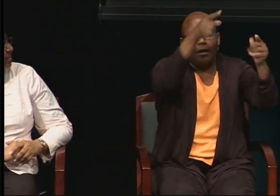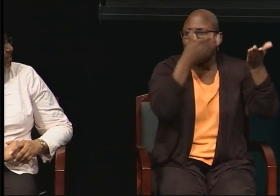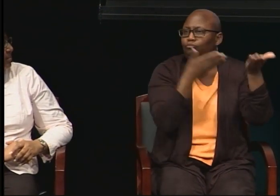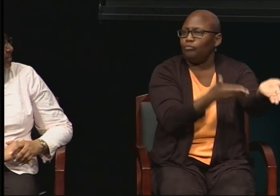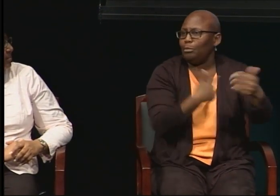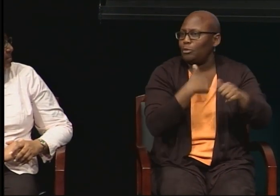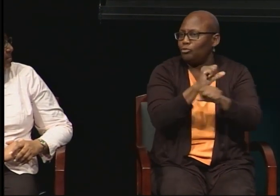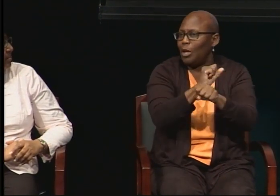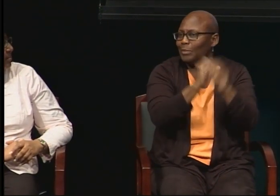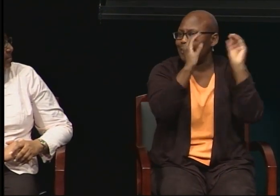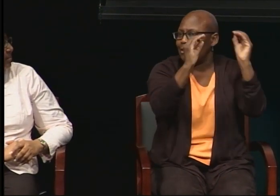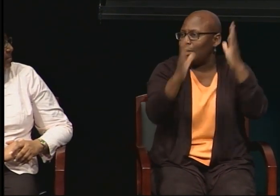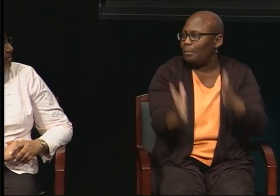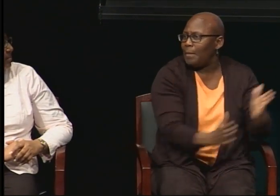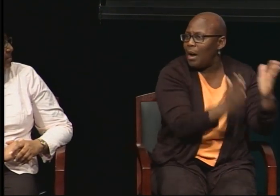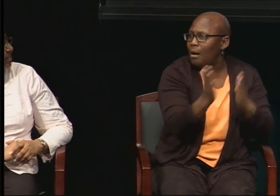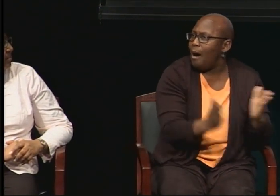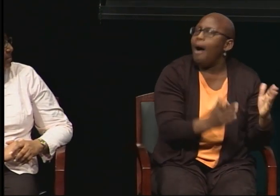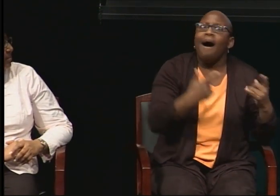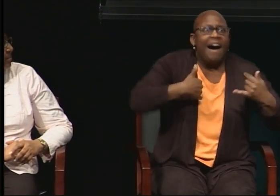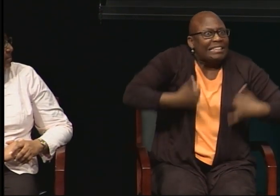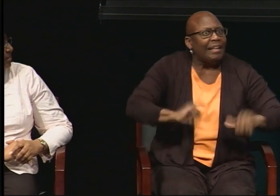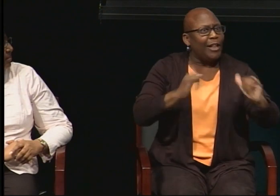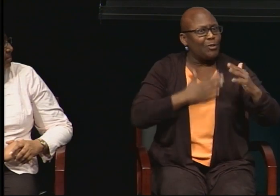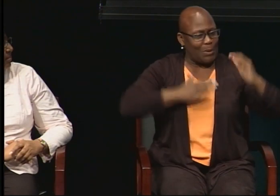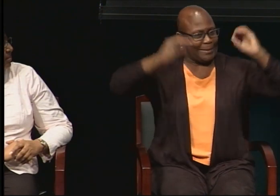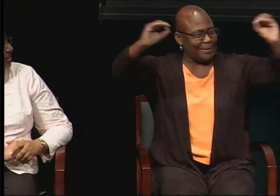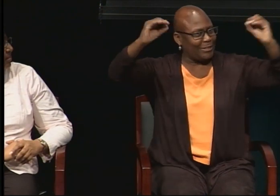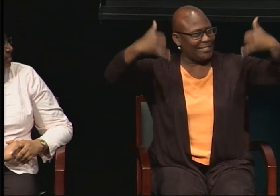And I still got to teach. So I was very excited about that.